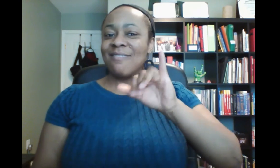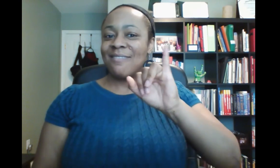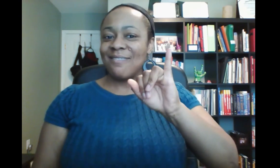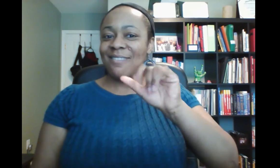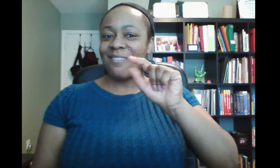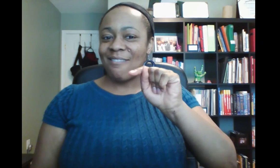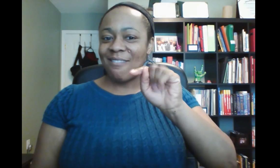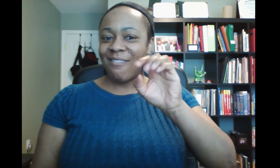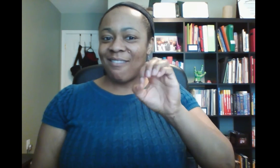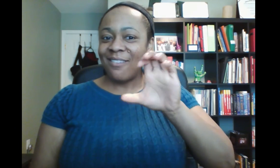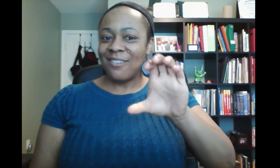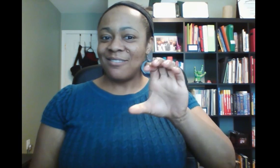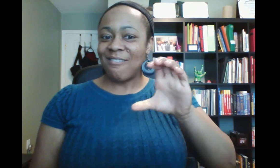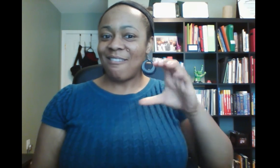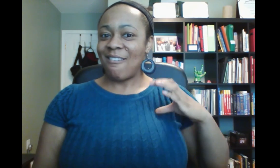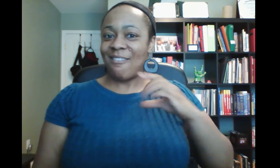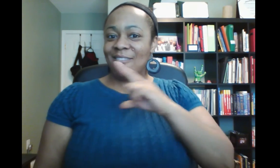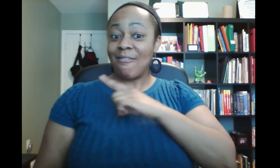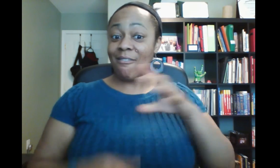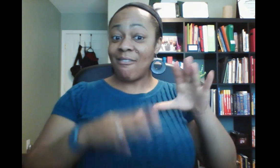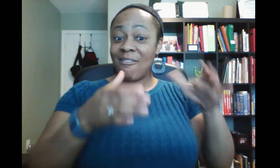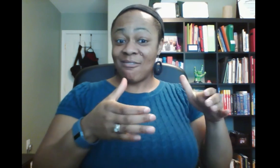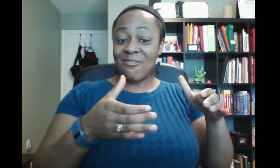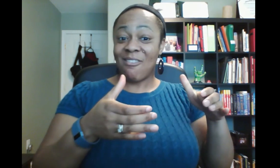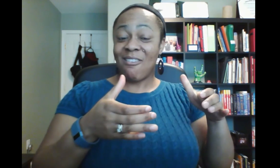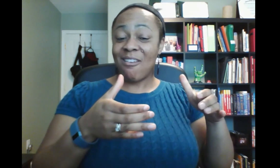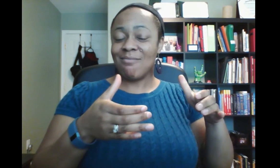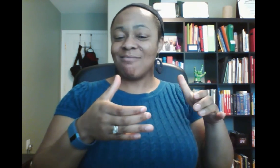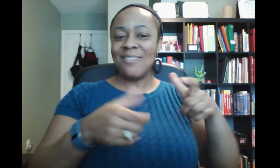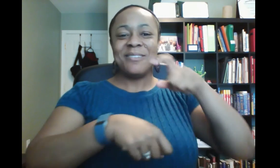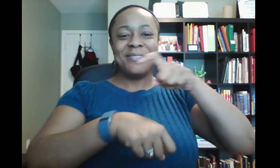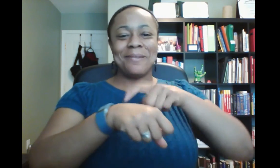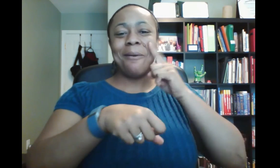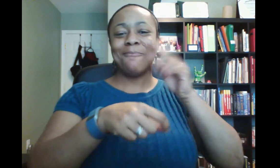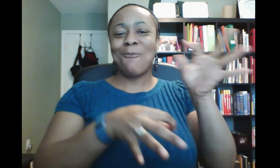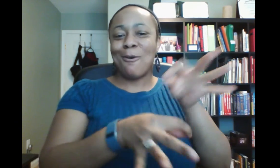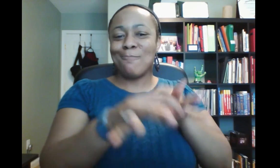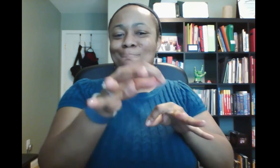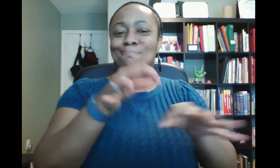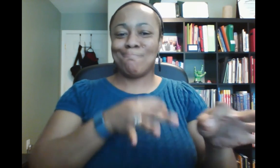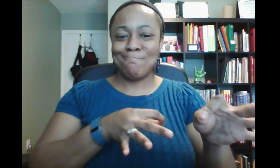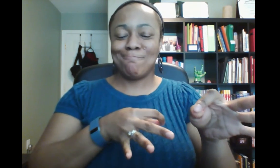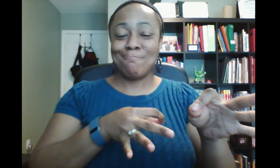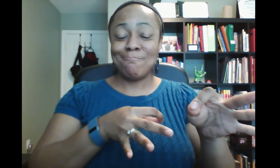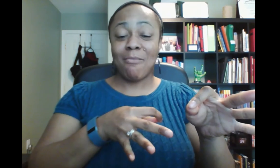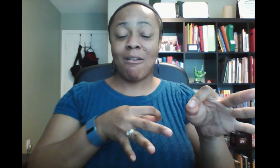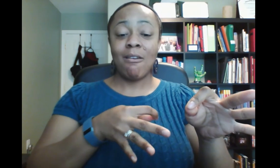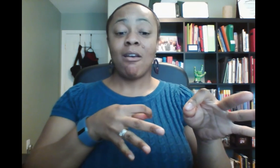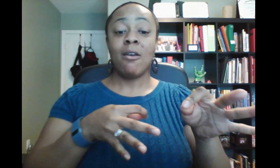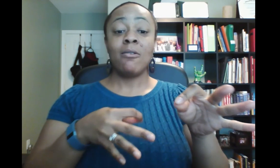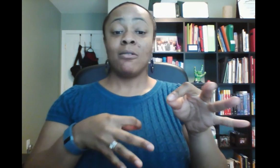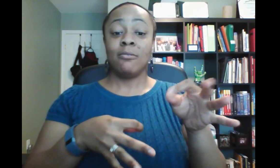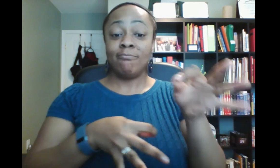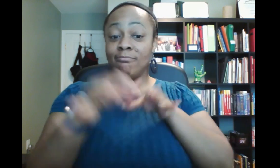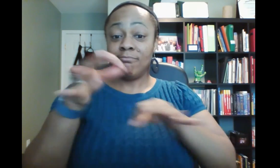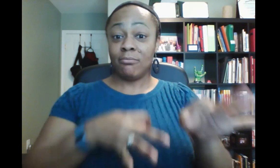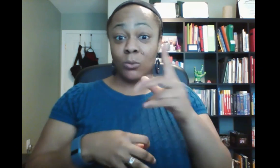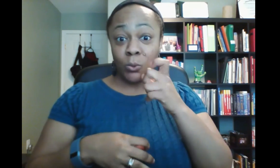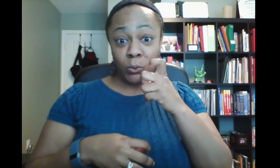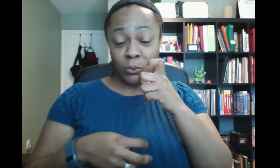It is time to elect new council members.